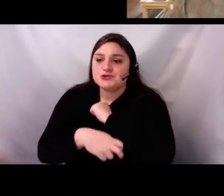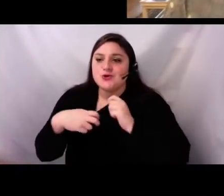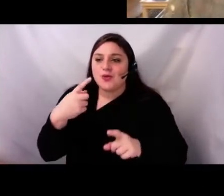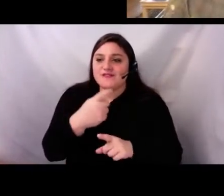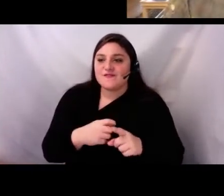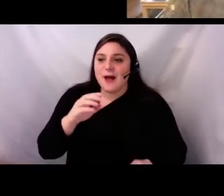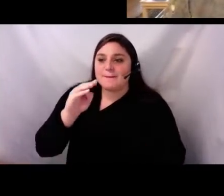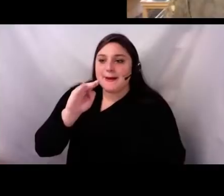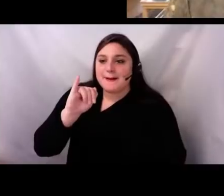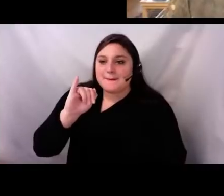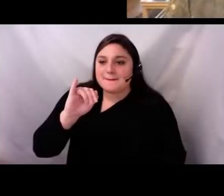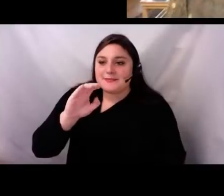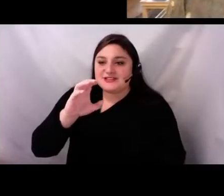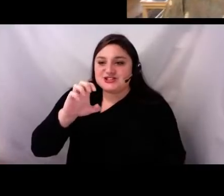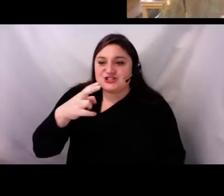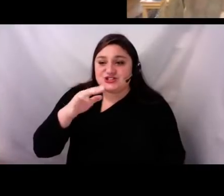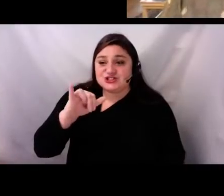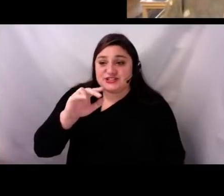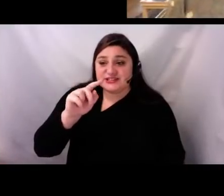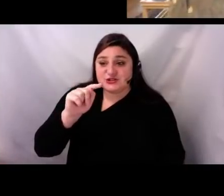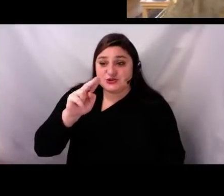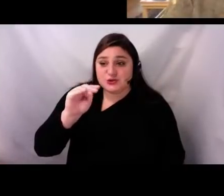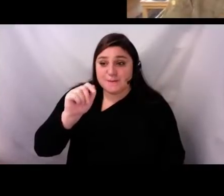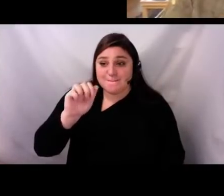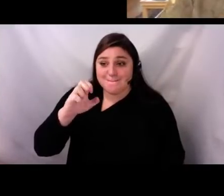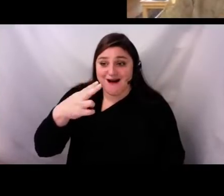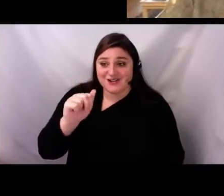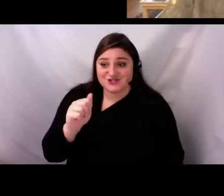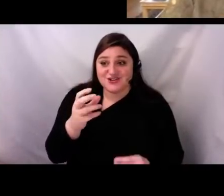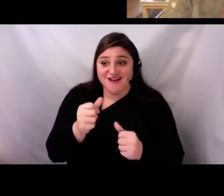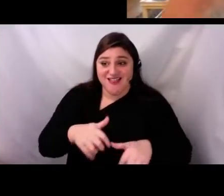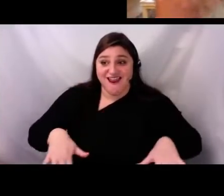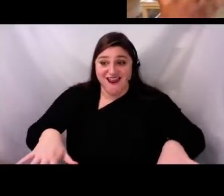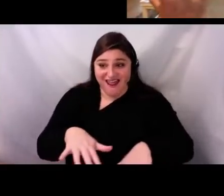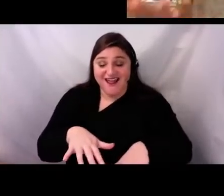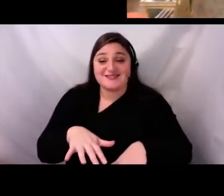New Orleans, Louisiana. So, I am actually now the Communication Director